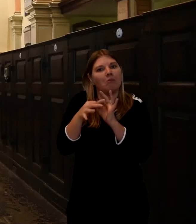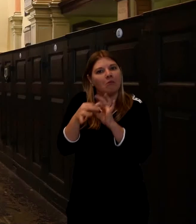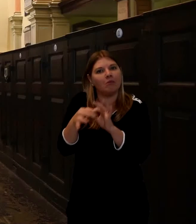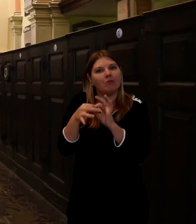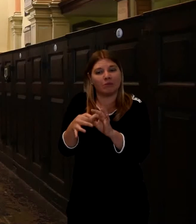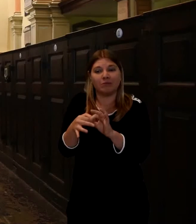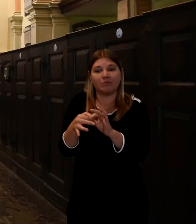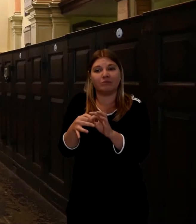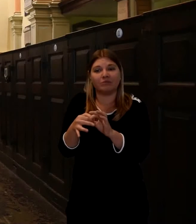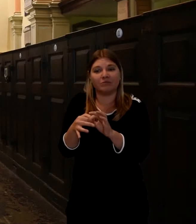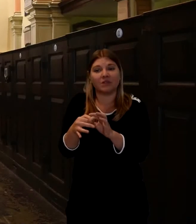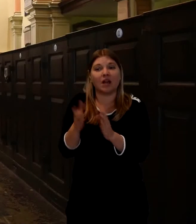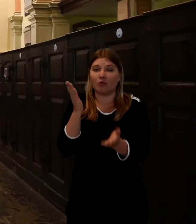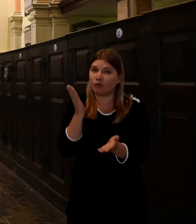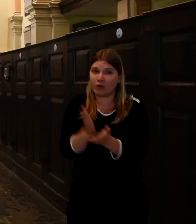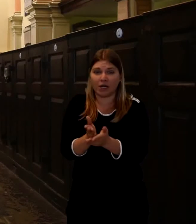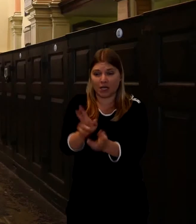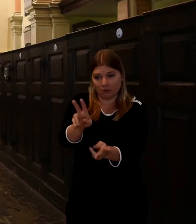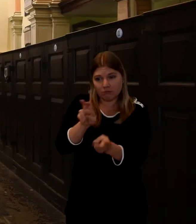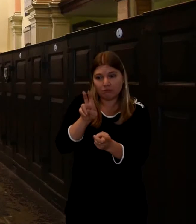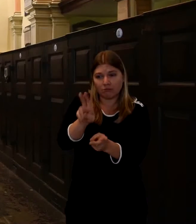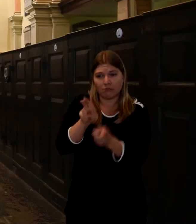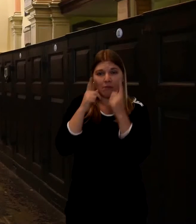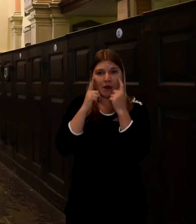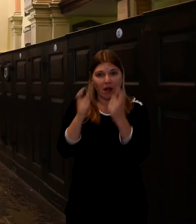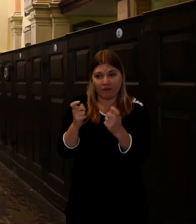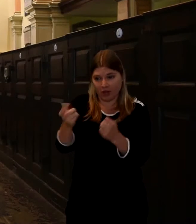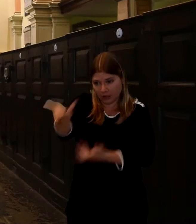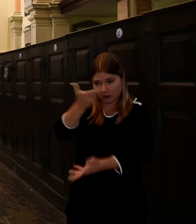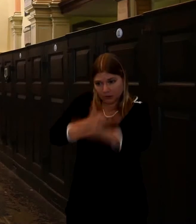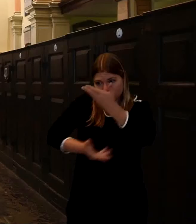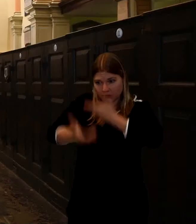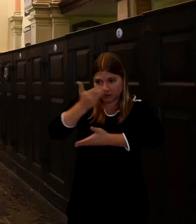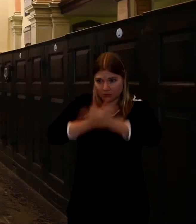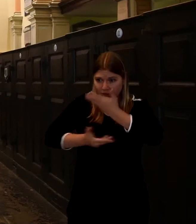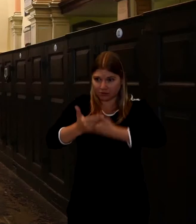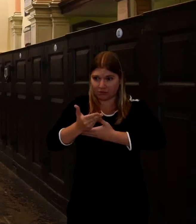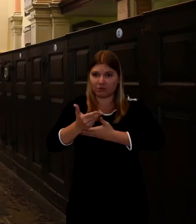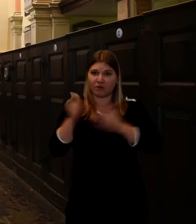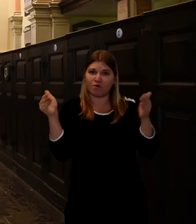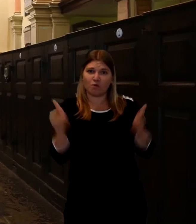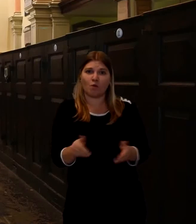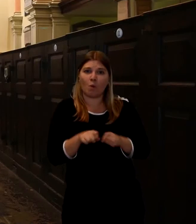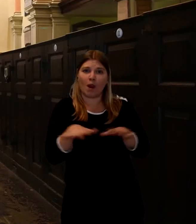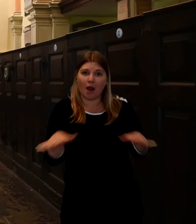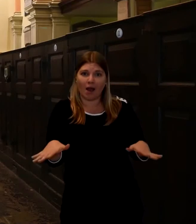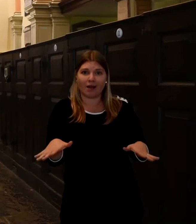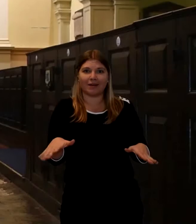and listen very carefully to how they want their loved one remembered.